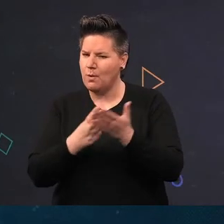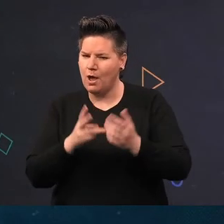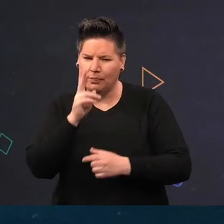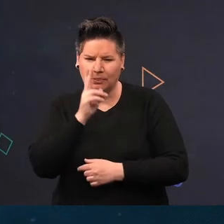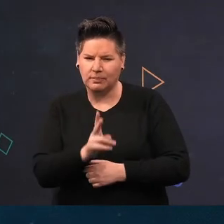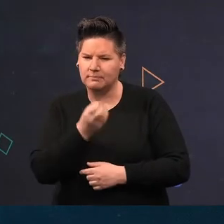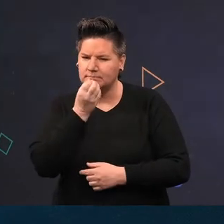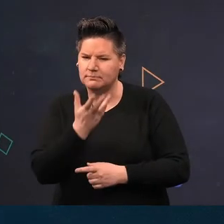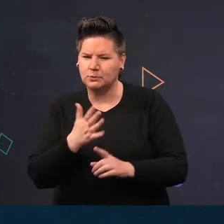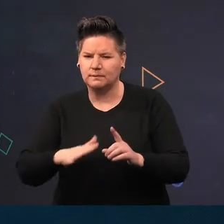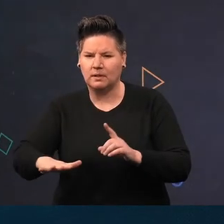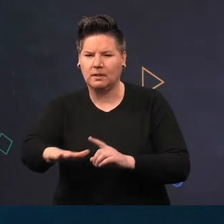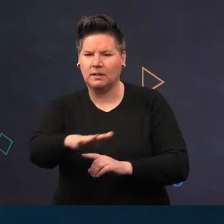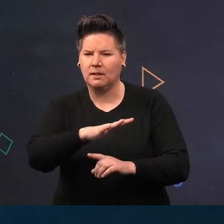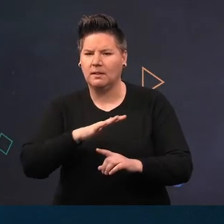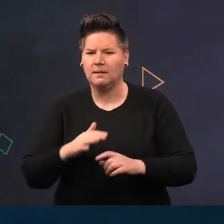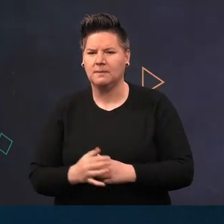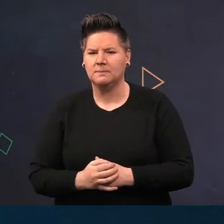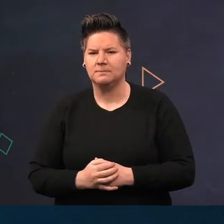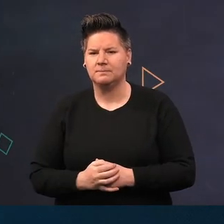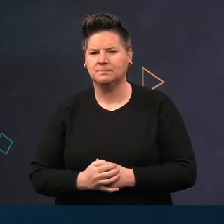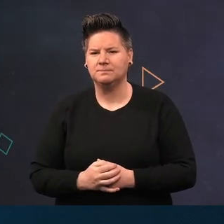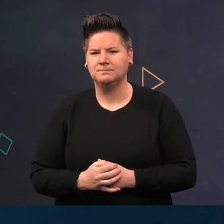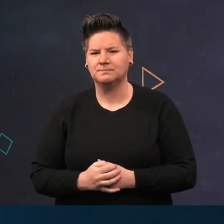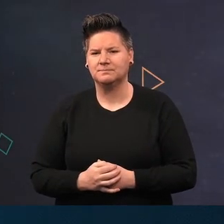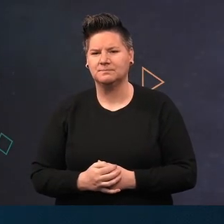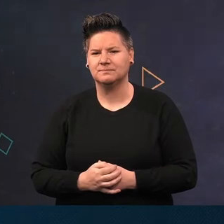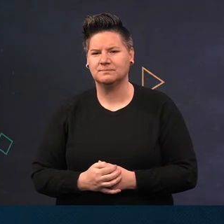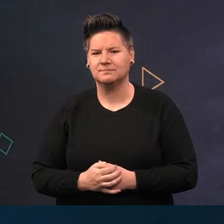a particularly nasty non-native invasive that looks not dissimilar to this.